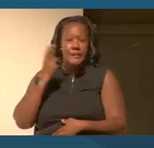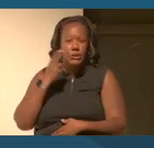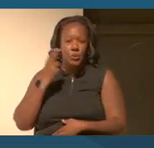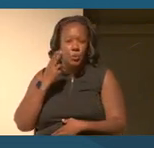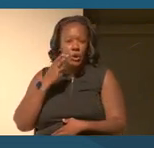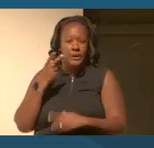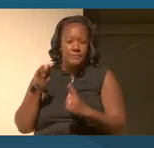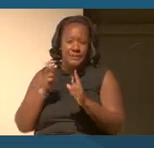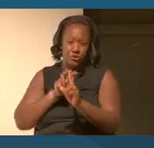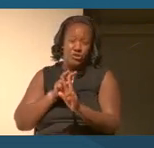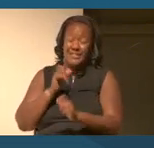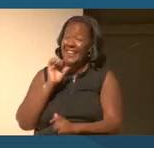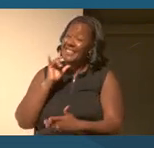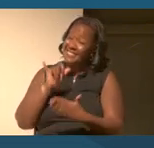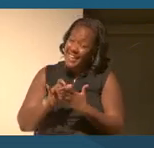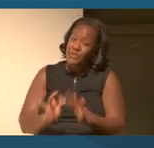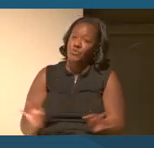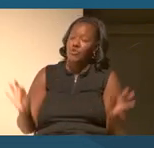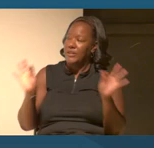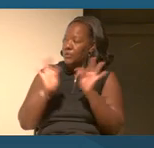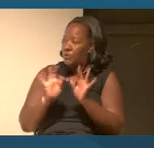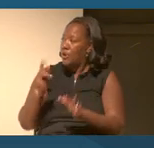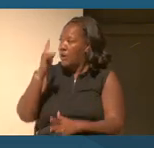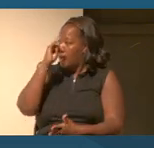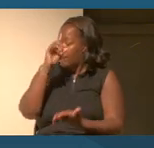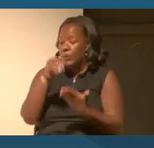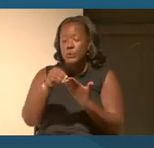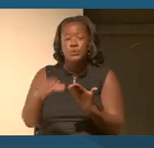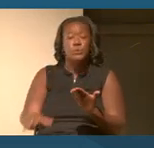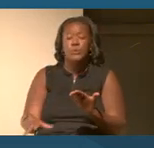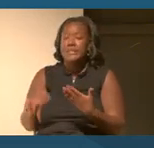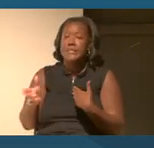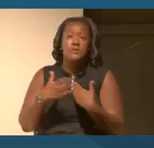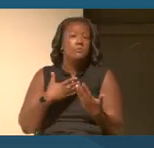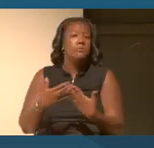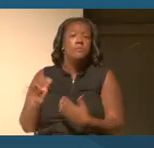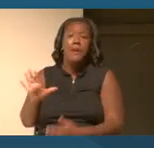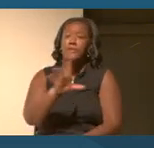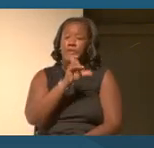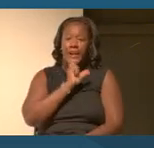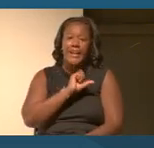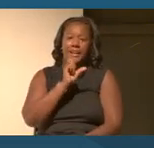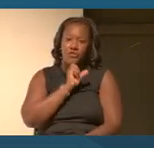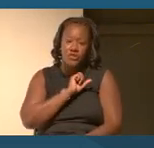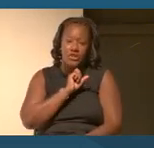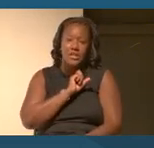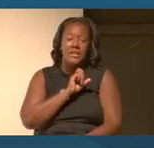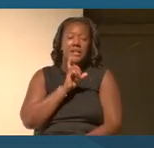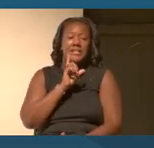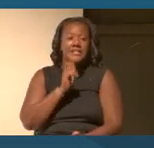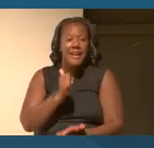And I think that's critical for students of all ages, right, to help kind of get them into that.